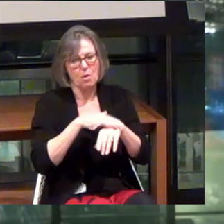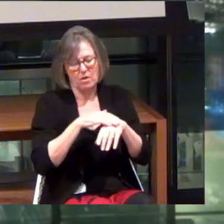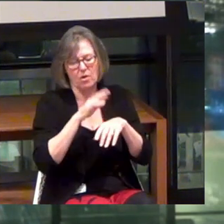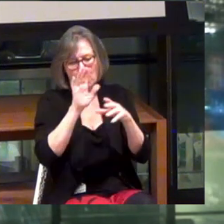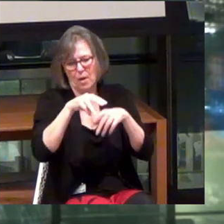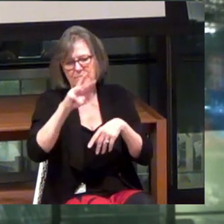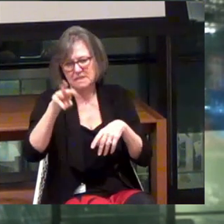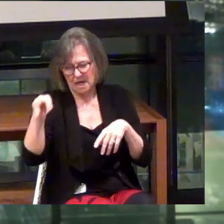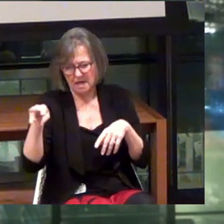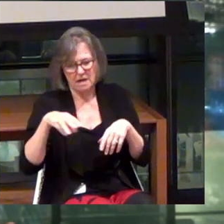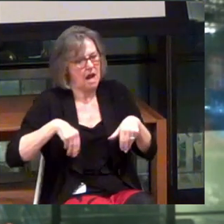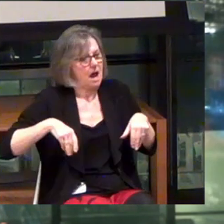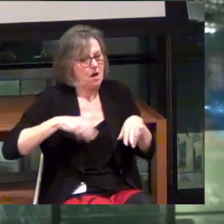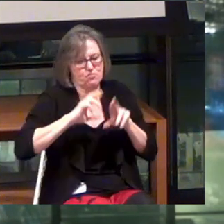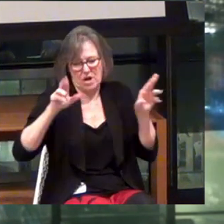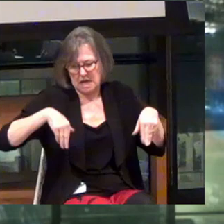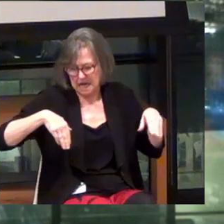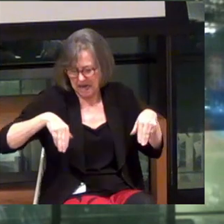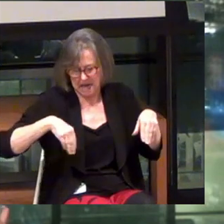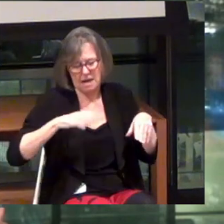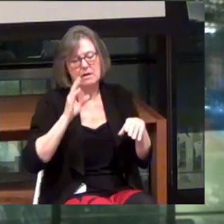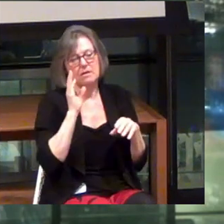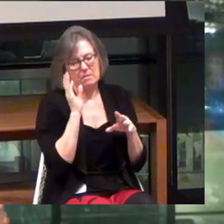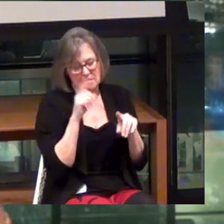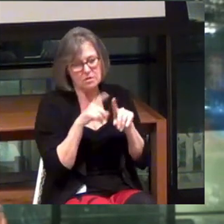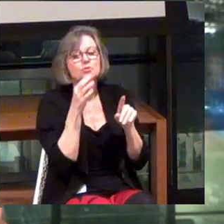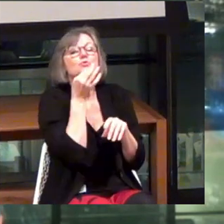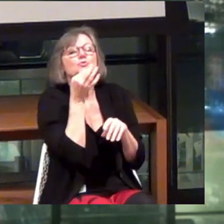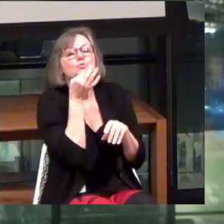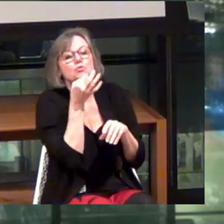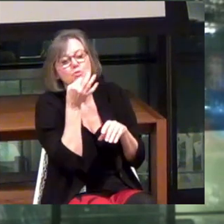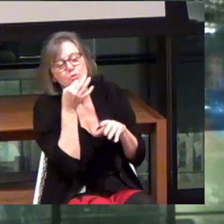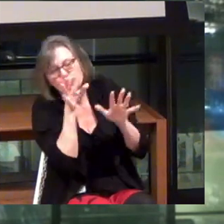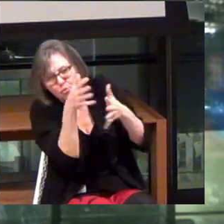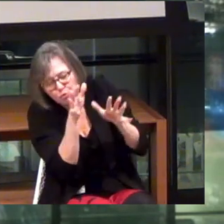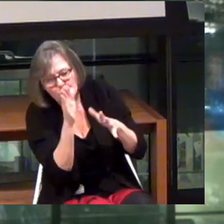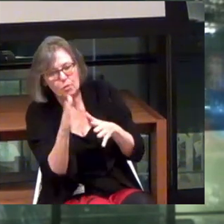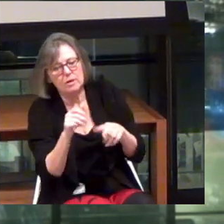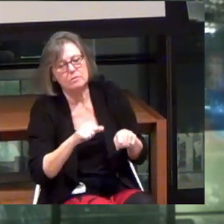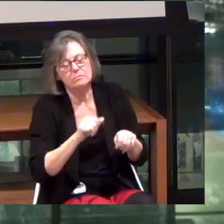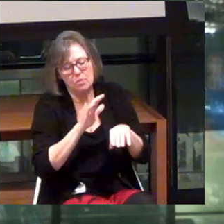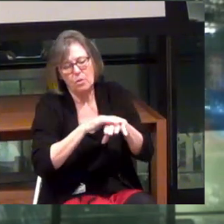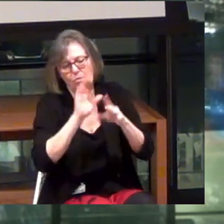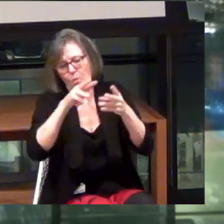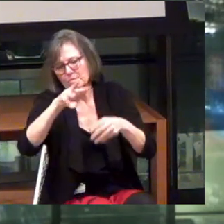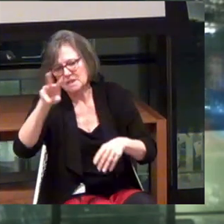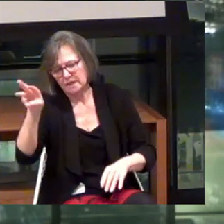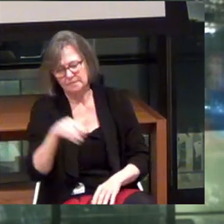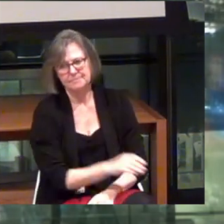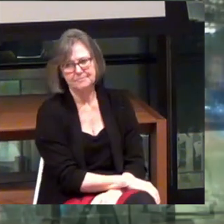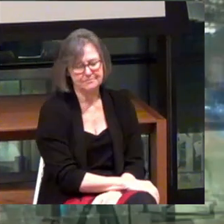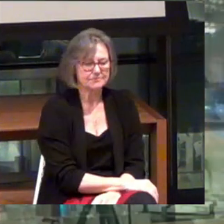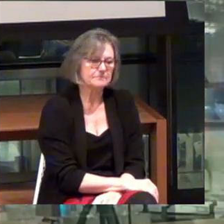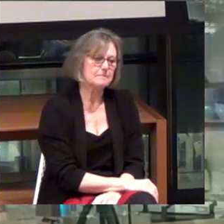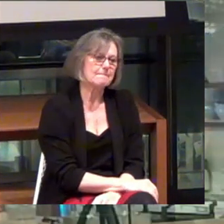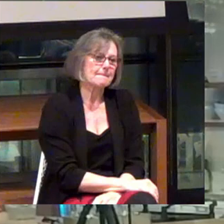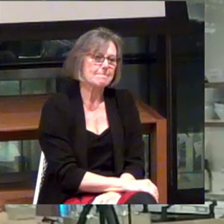So they're not ready yet. But soon-ish. They'll be up there.